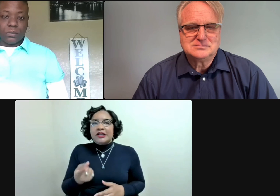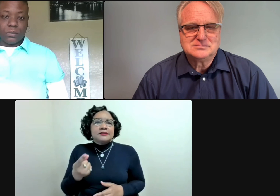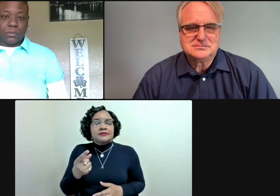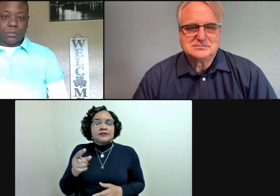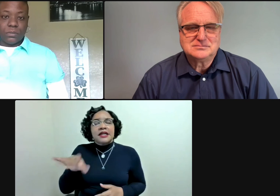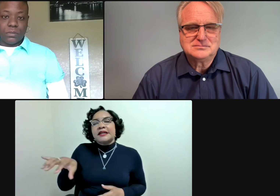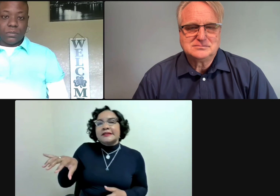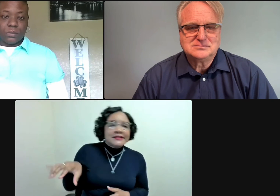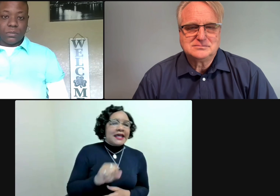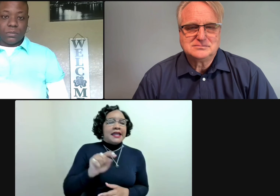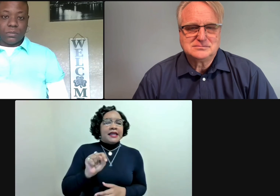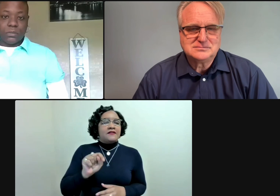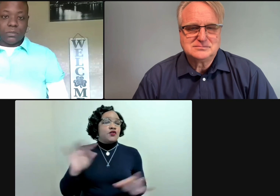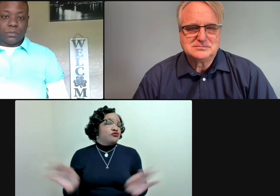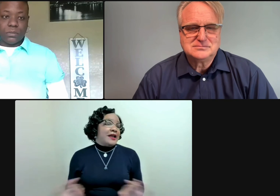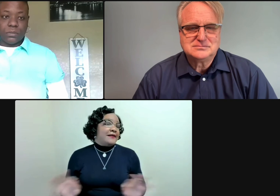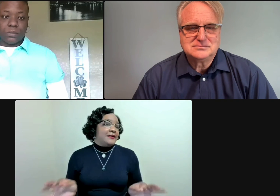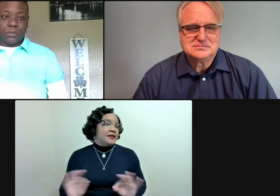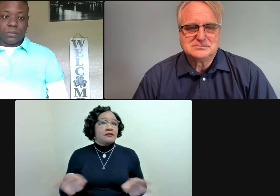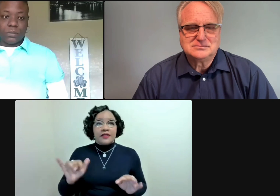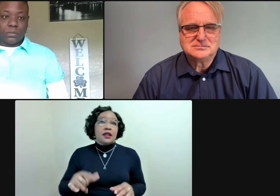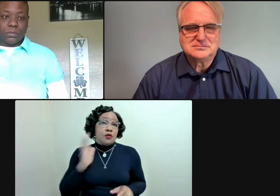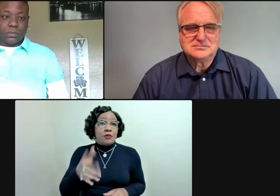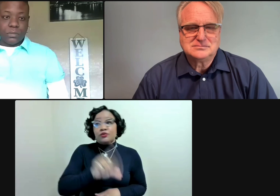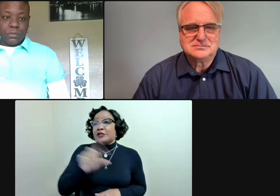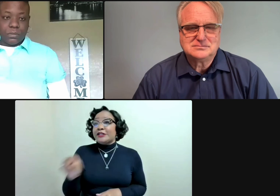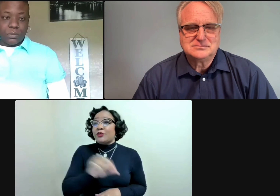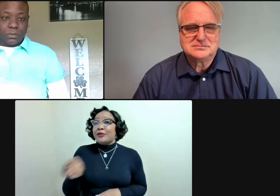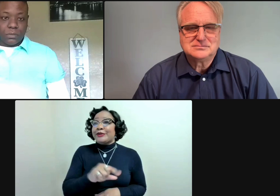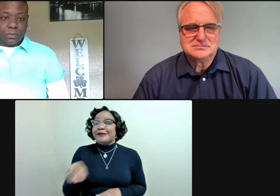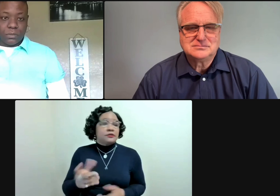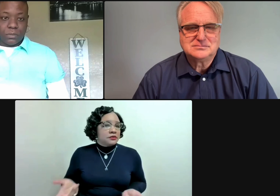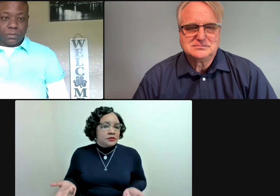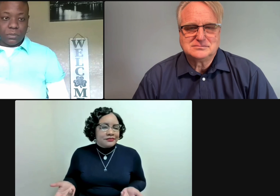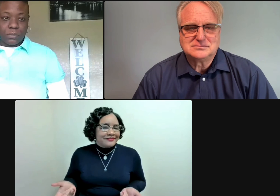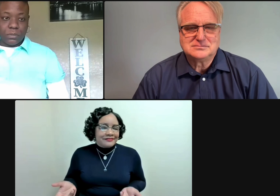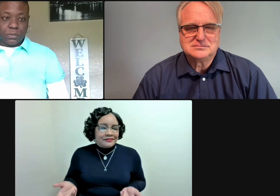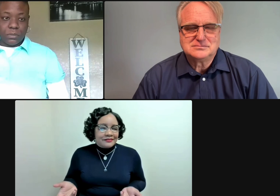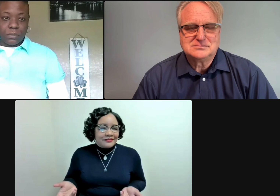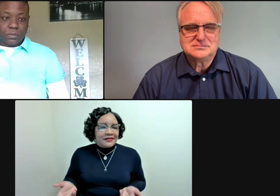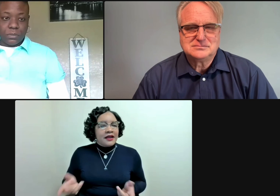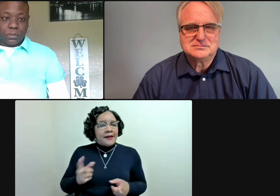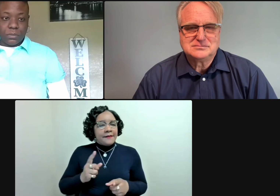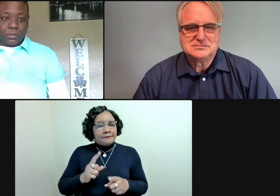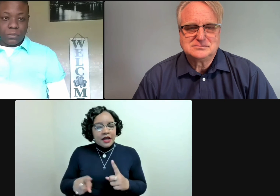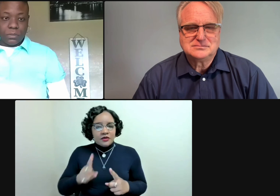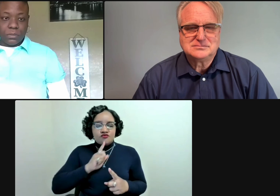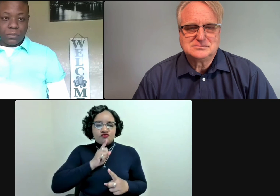I don't take for granted that we are going to follow a 20-minute or 15-minute model.